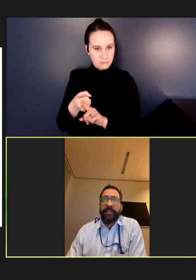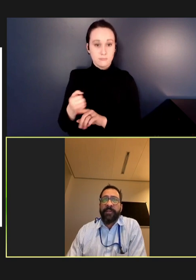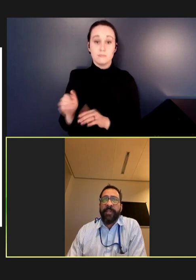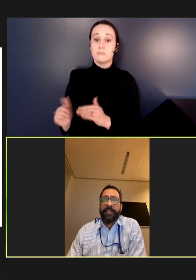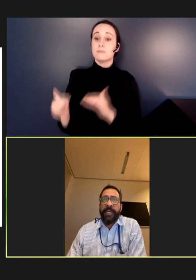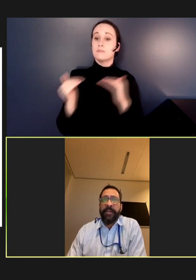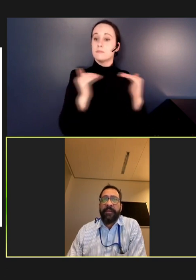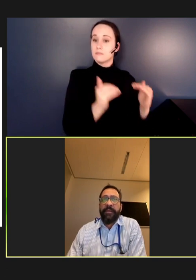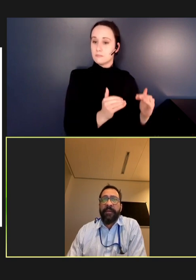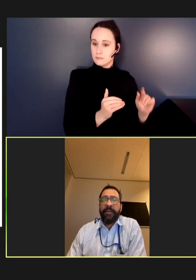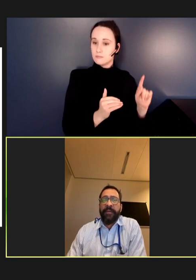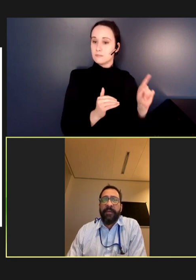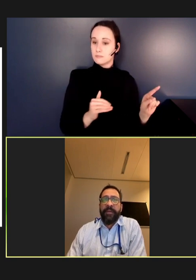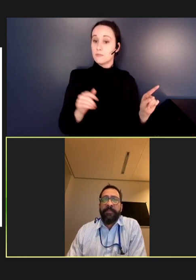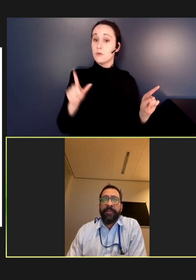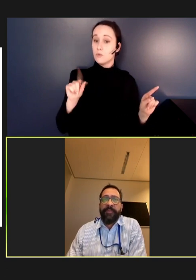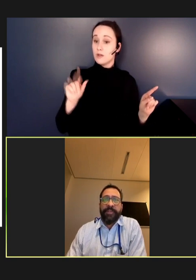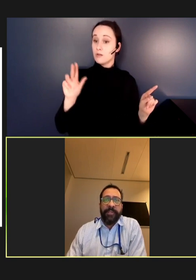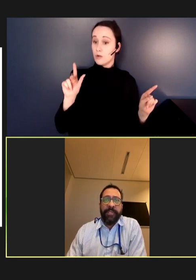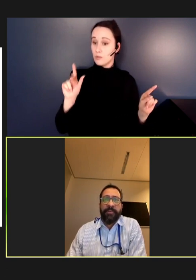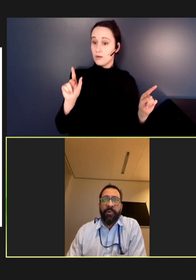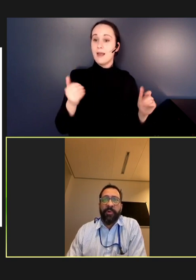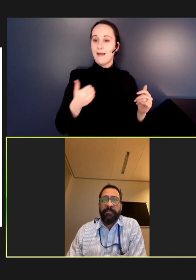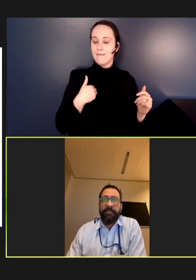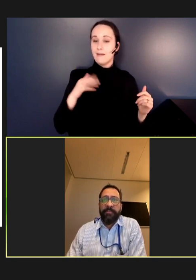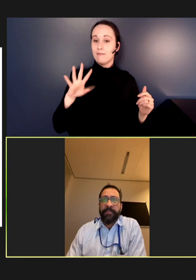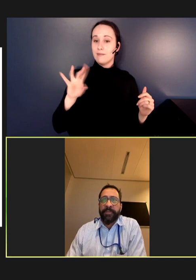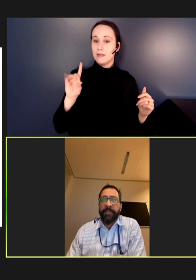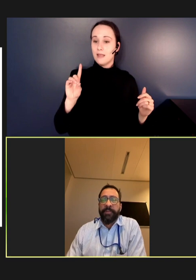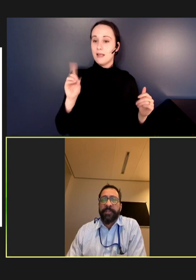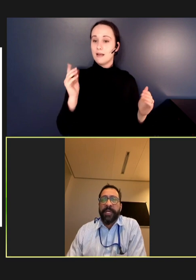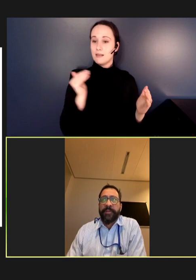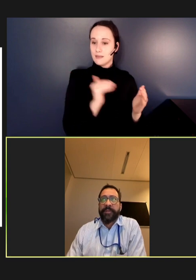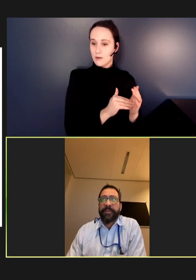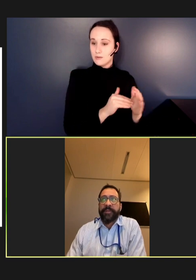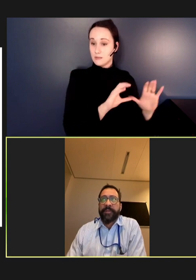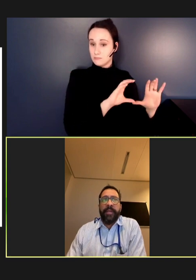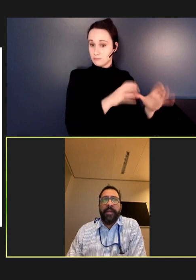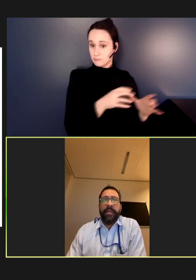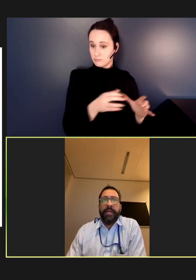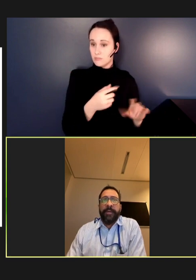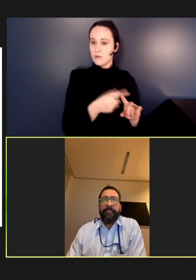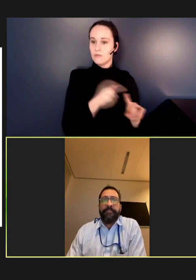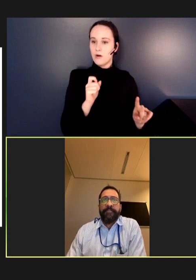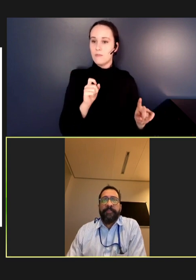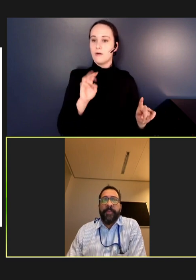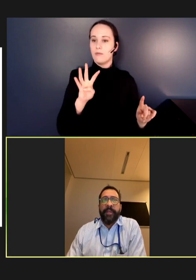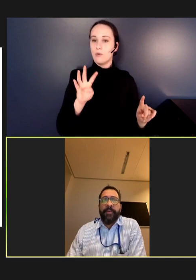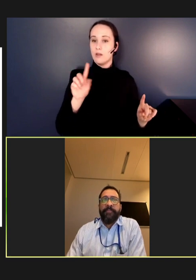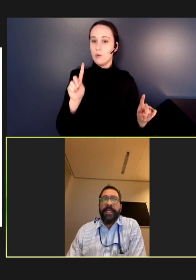including 10 officially reported measles-attributable deaths. Many